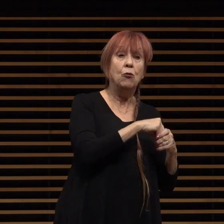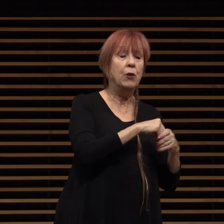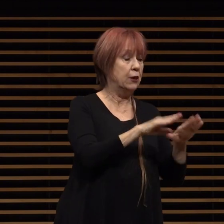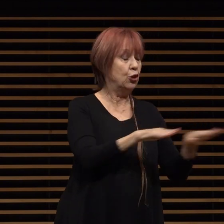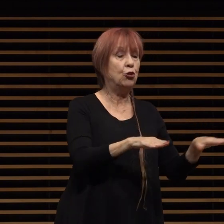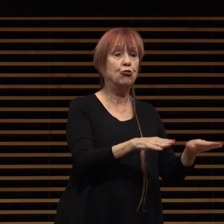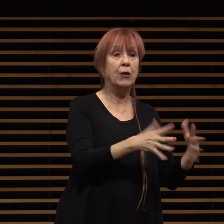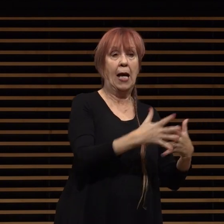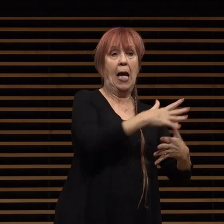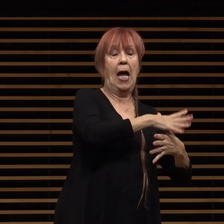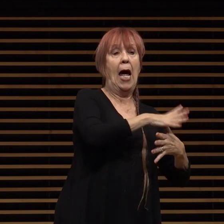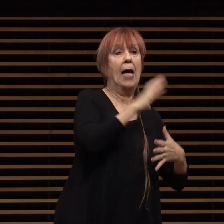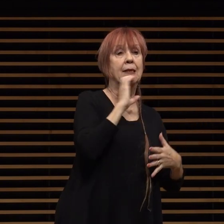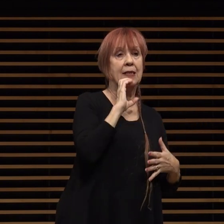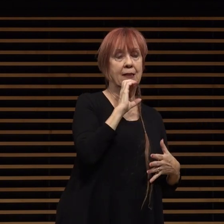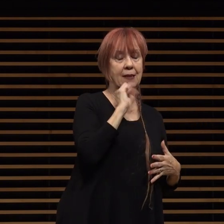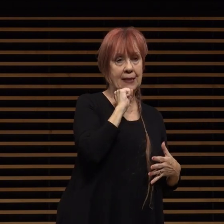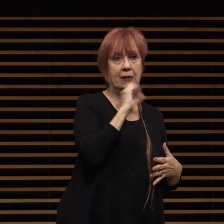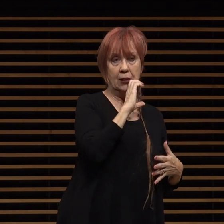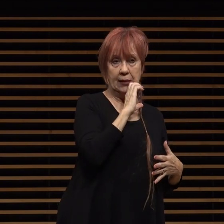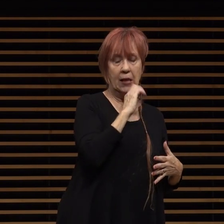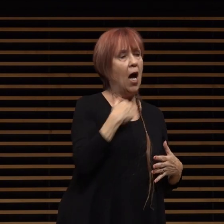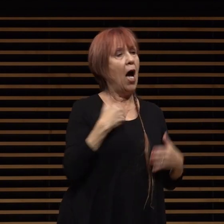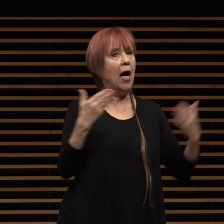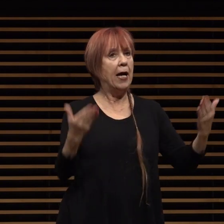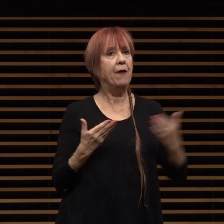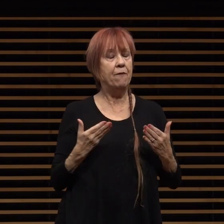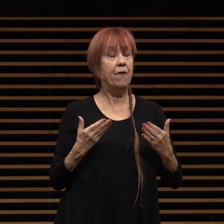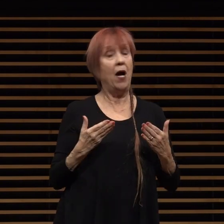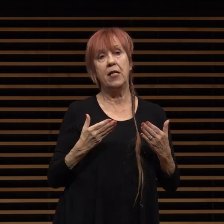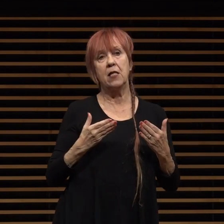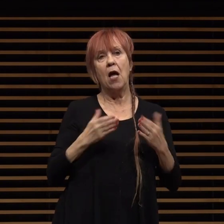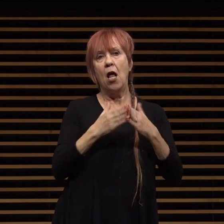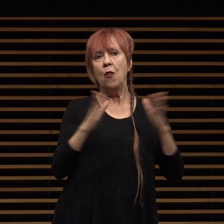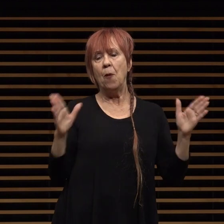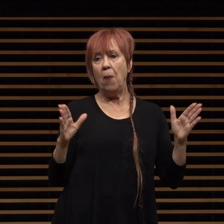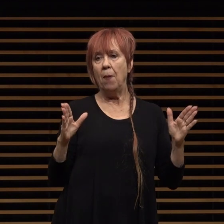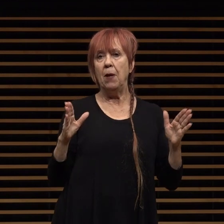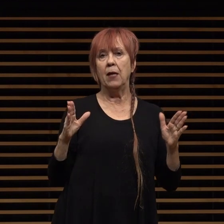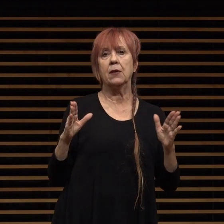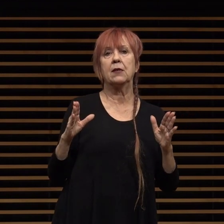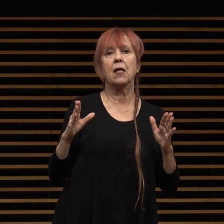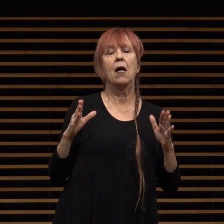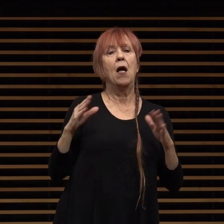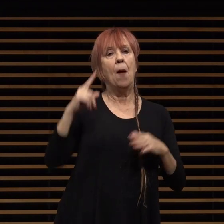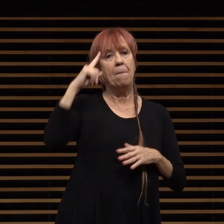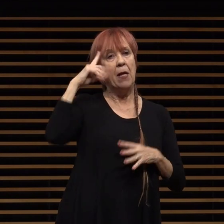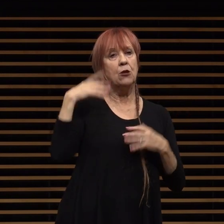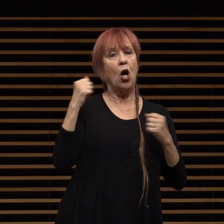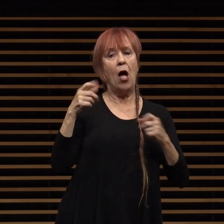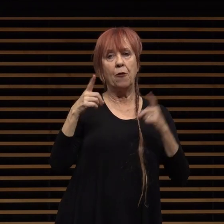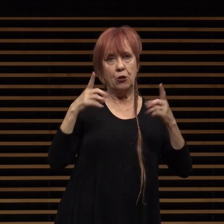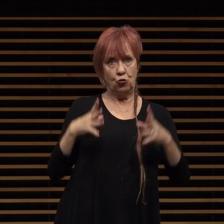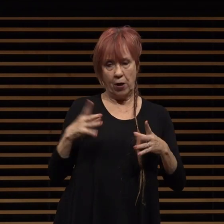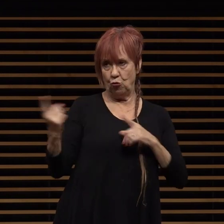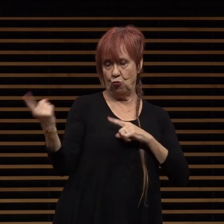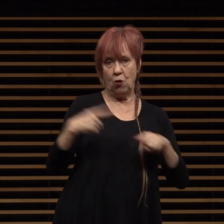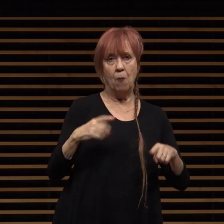i'm inviting the county's public health mental health director to a council meeting to address this